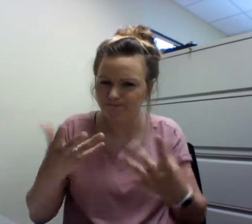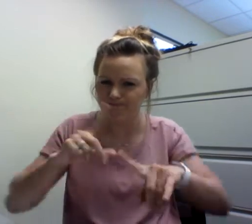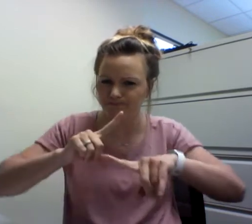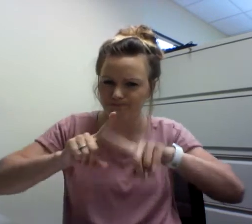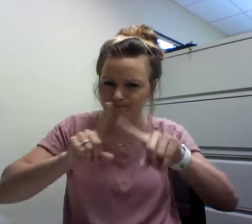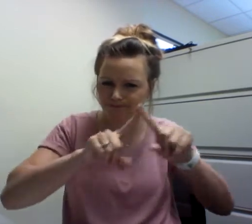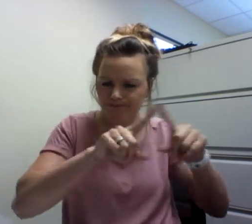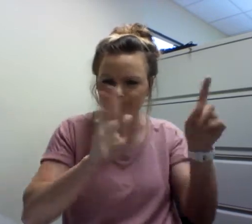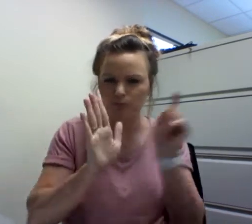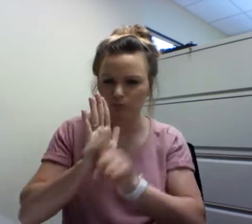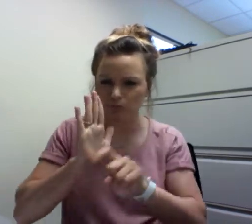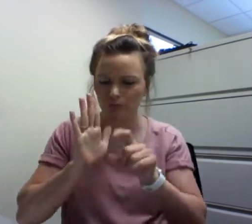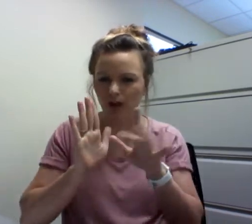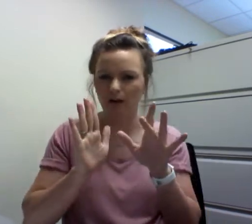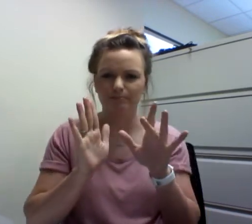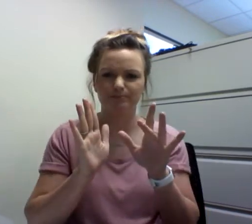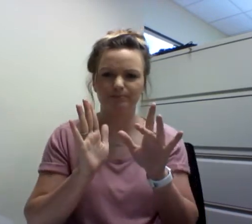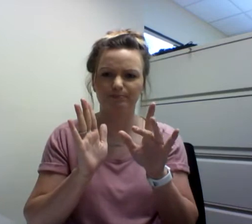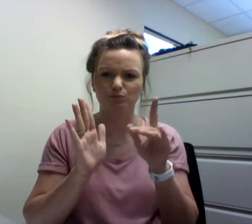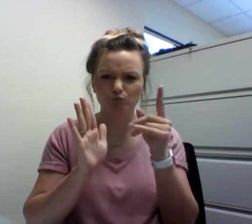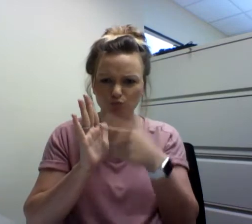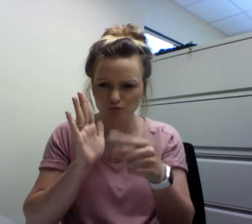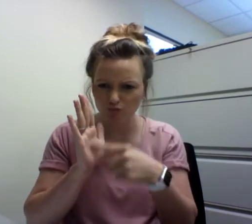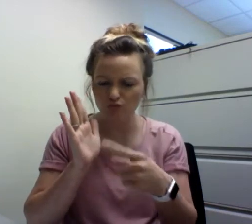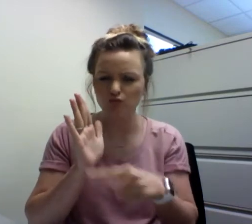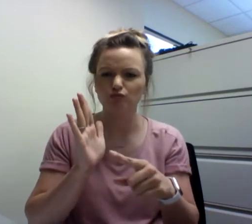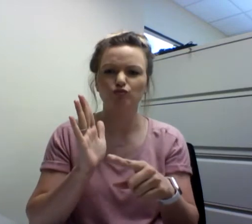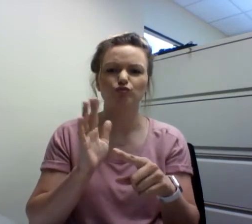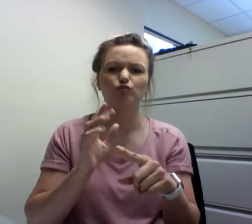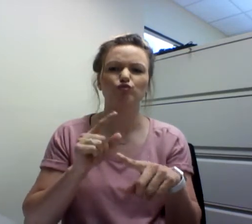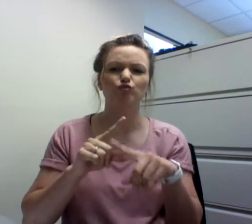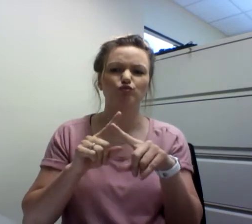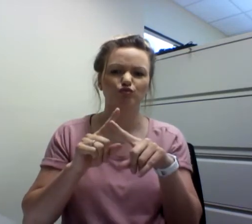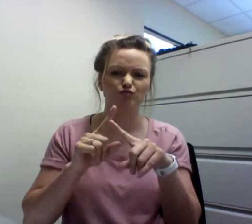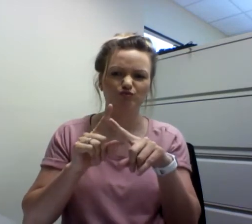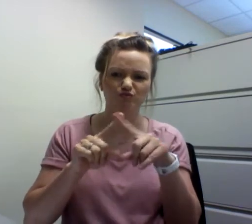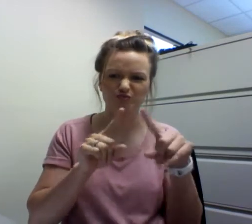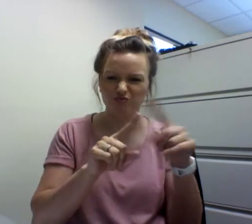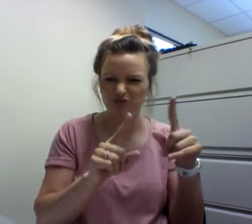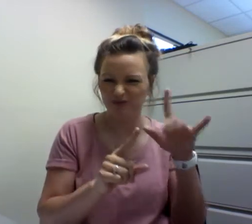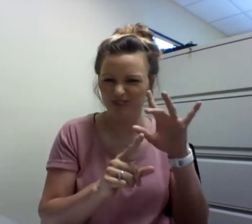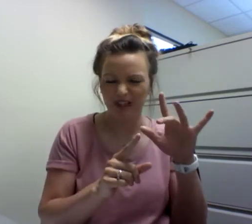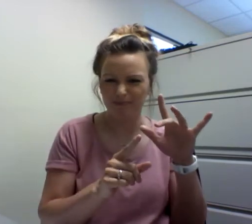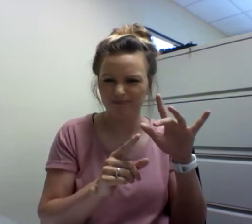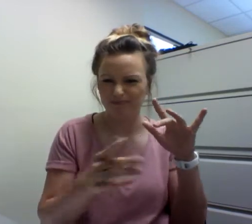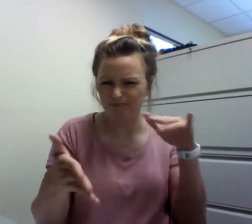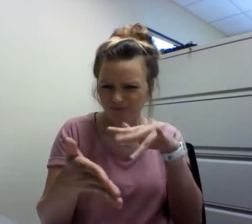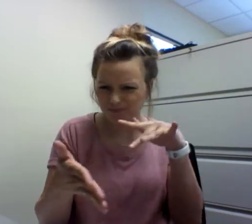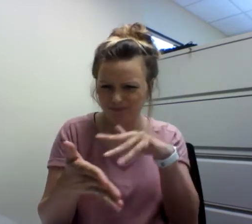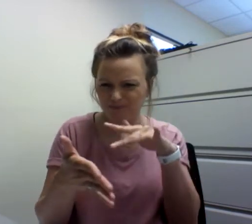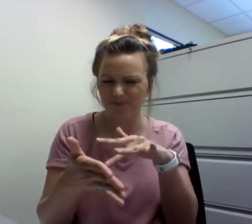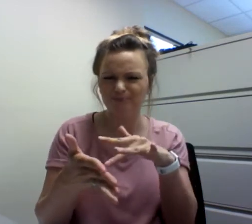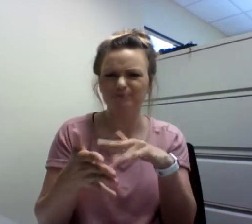Great! This book will show you the academic perspective and explain many different research and studies.